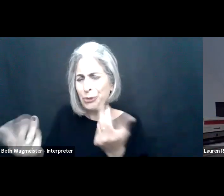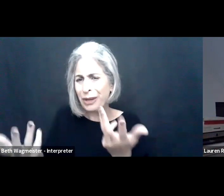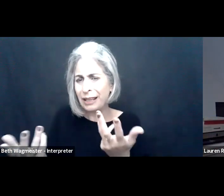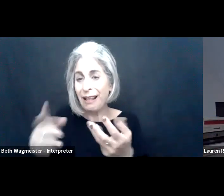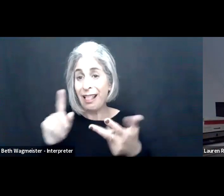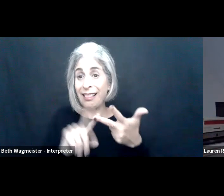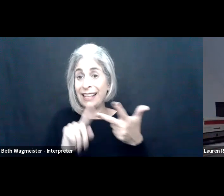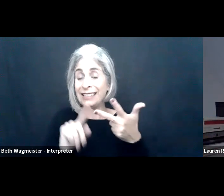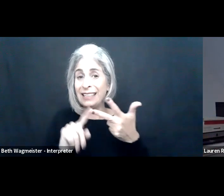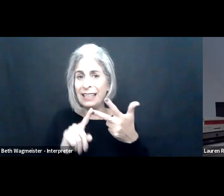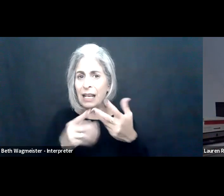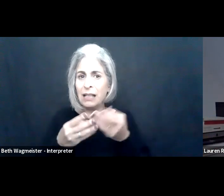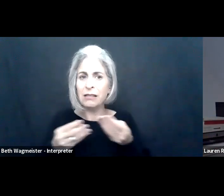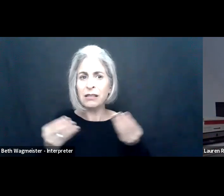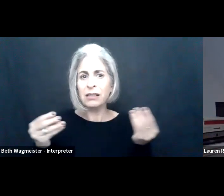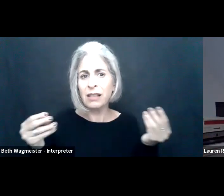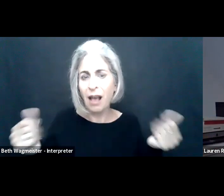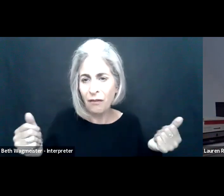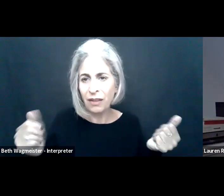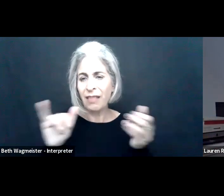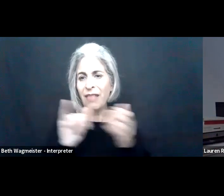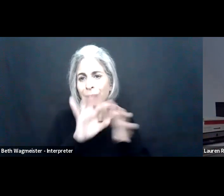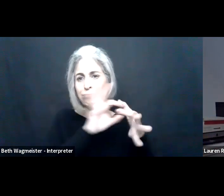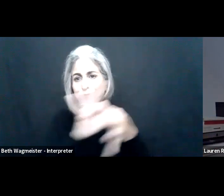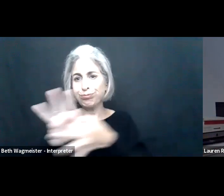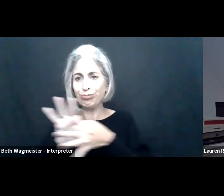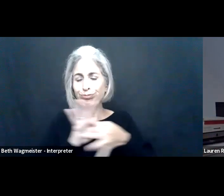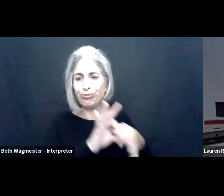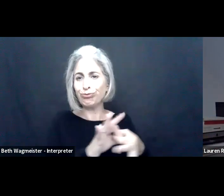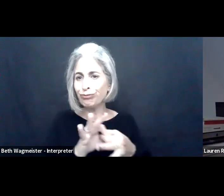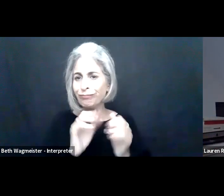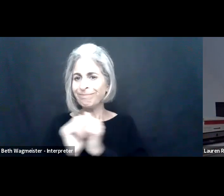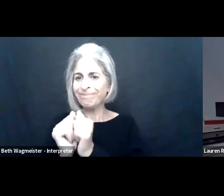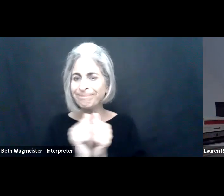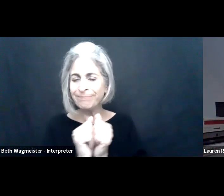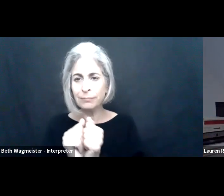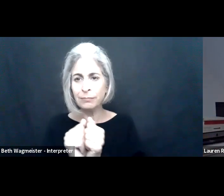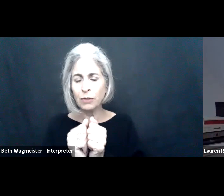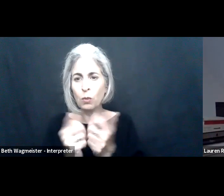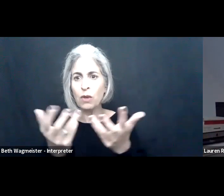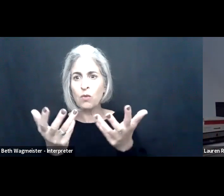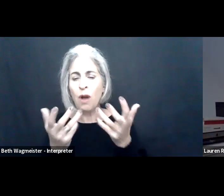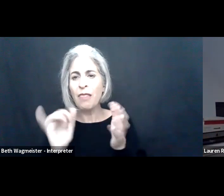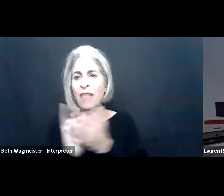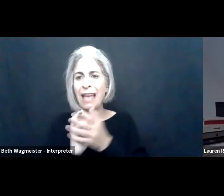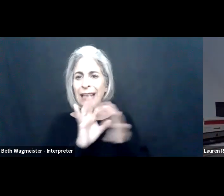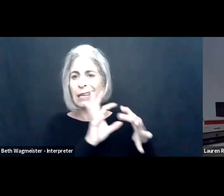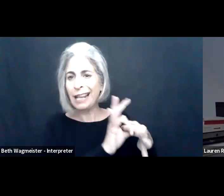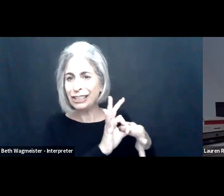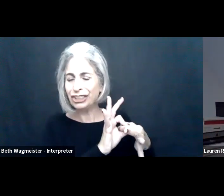employees and understand those inputs and where they are. And lastly solving that loss of serendipity.